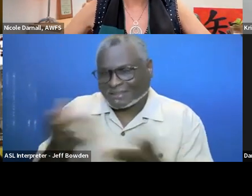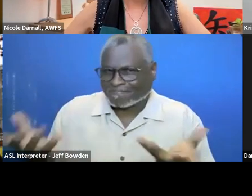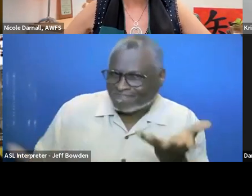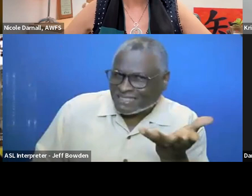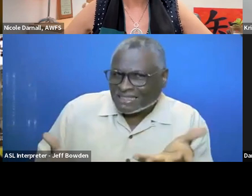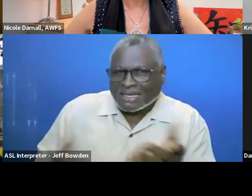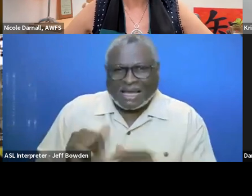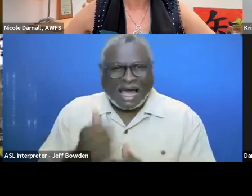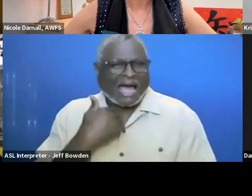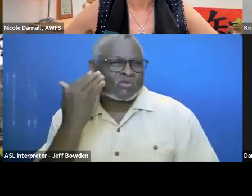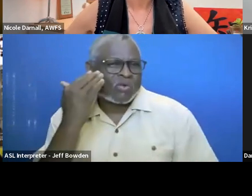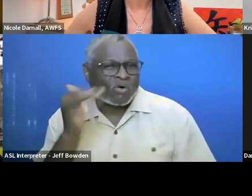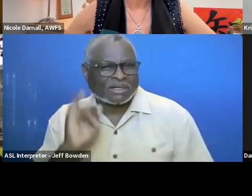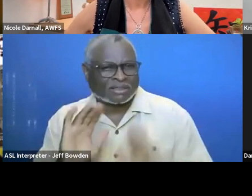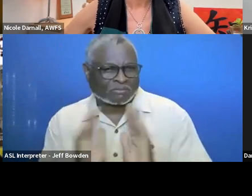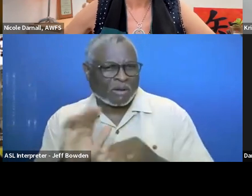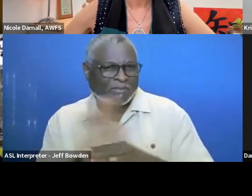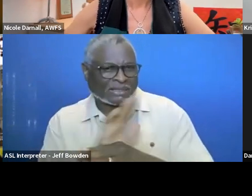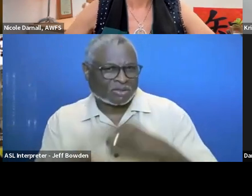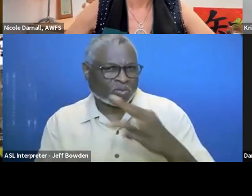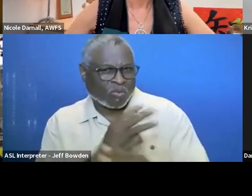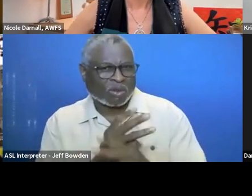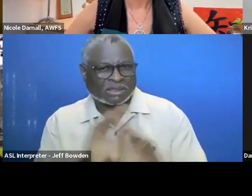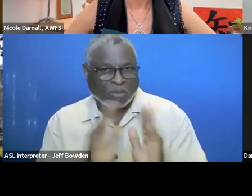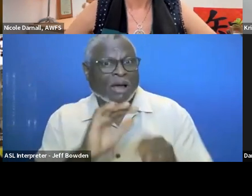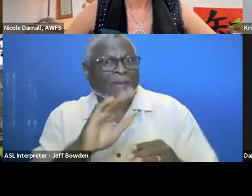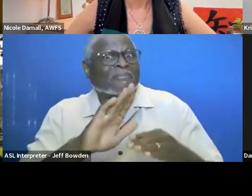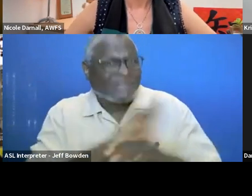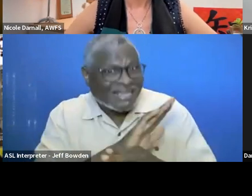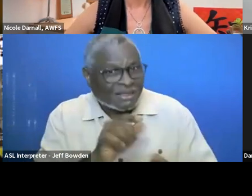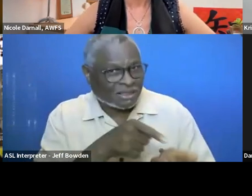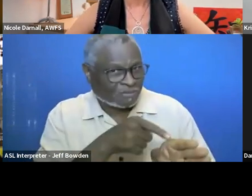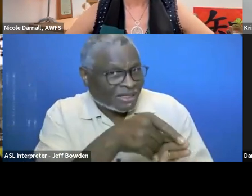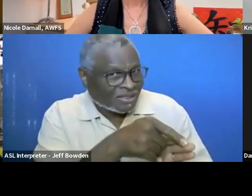And I know in the small business world they are small business specialists who you guys,